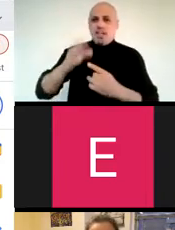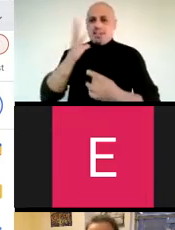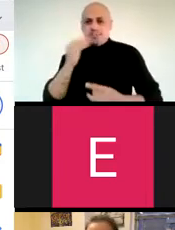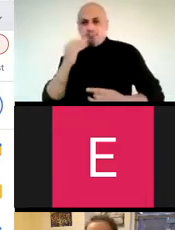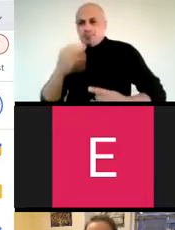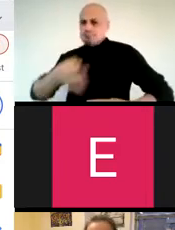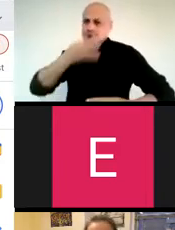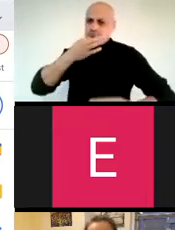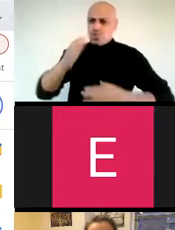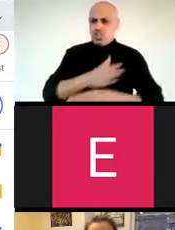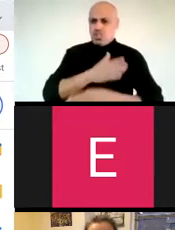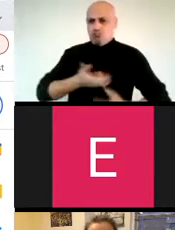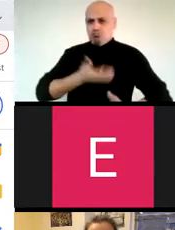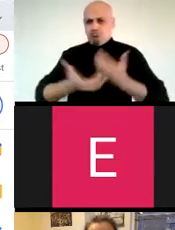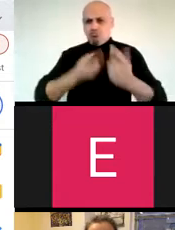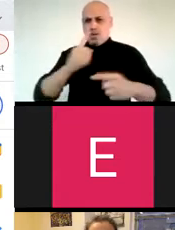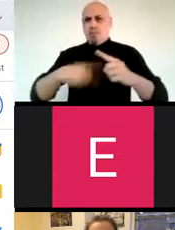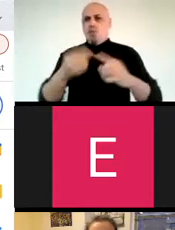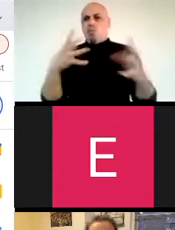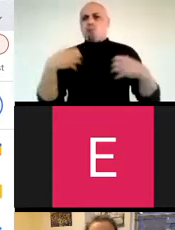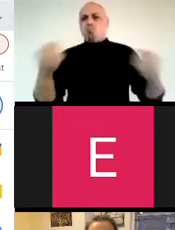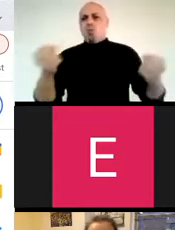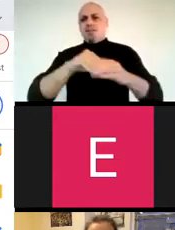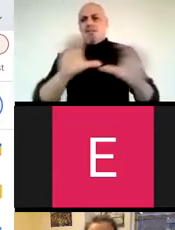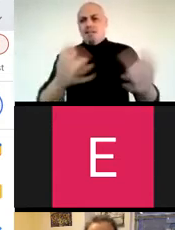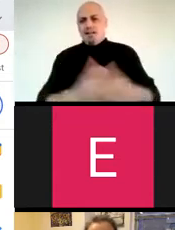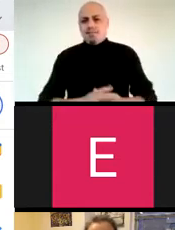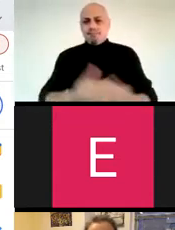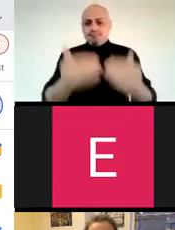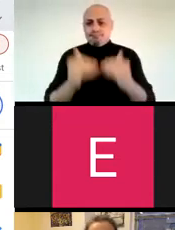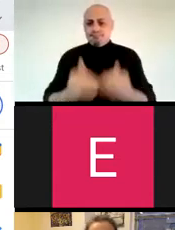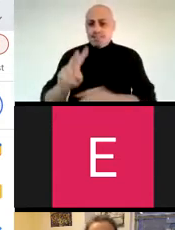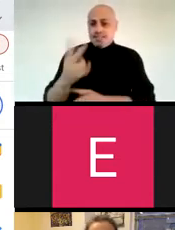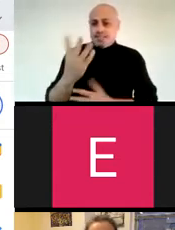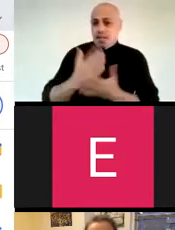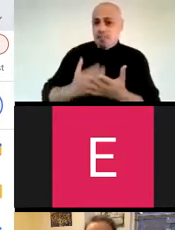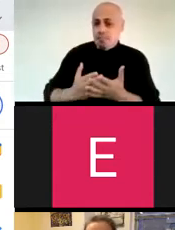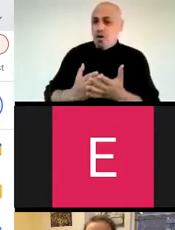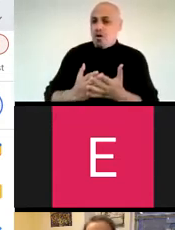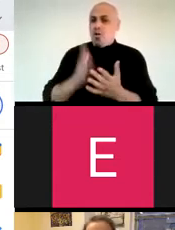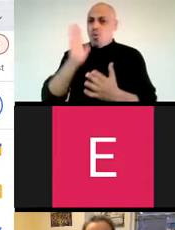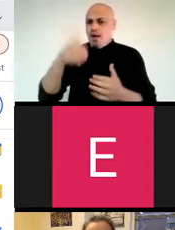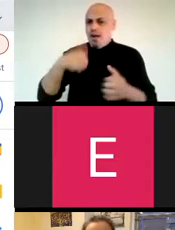their unique experiences and expertise cultivating bravery in the classroom. during the second part of